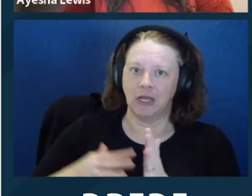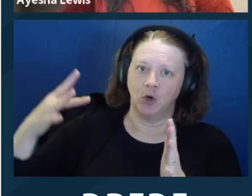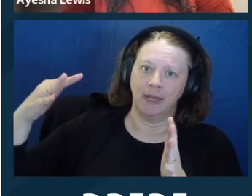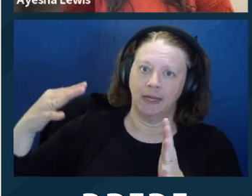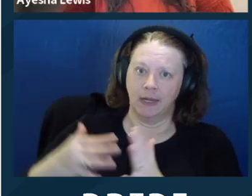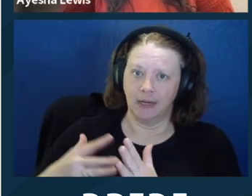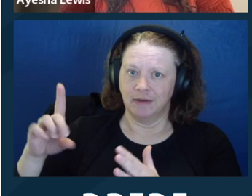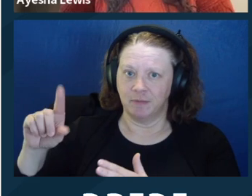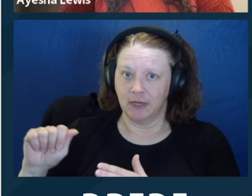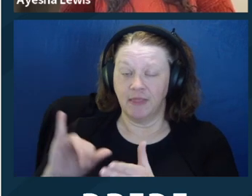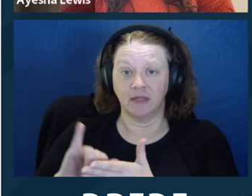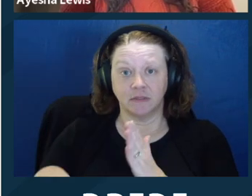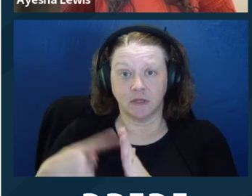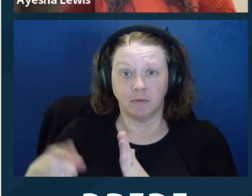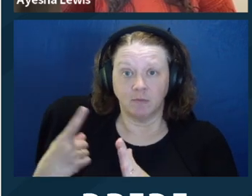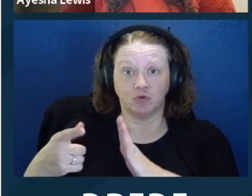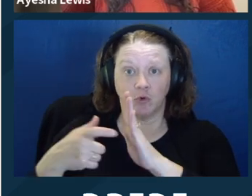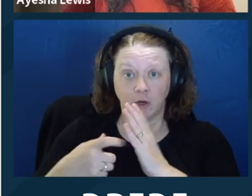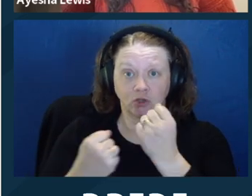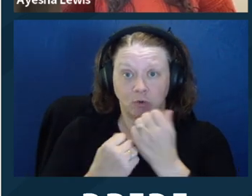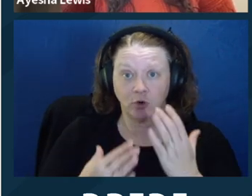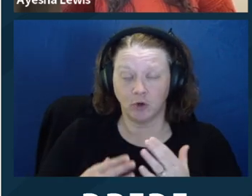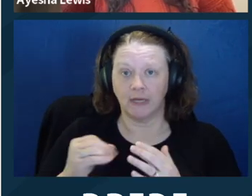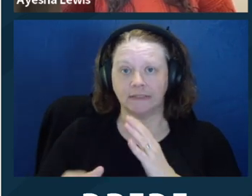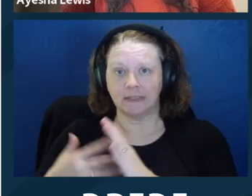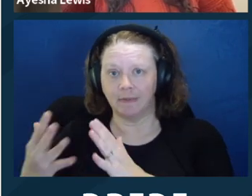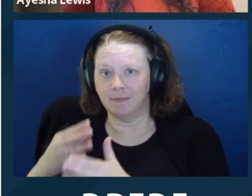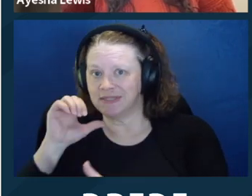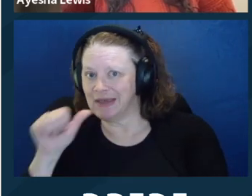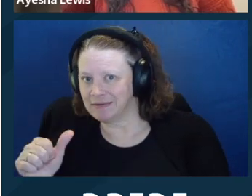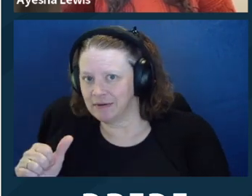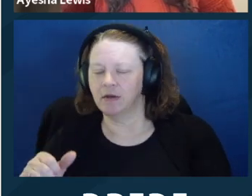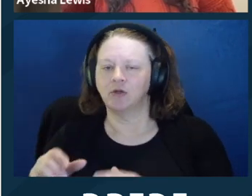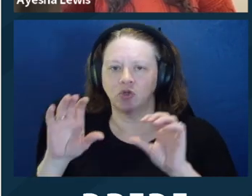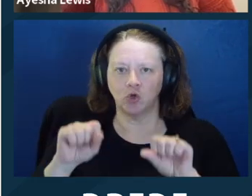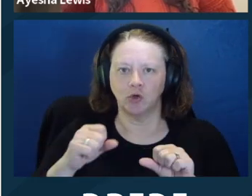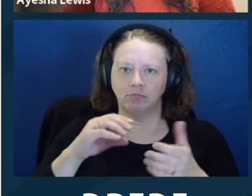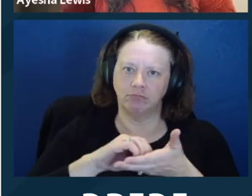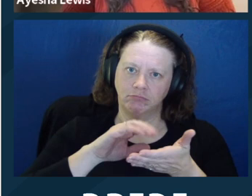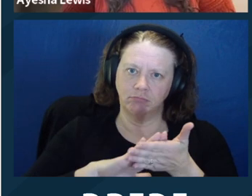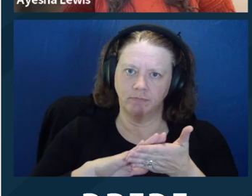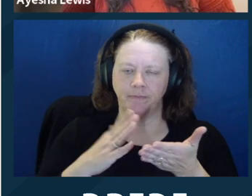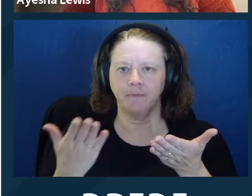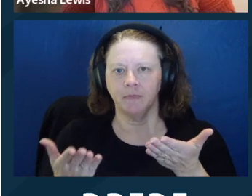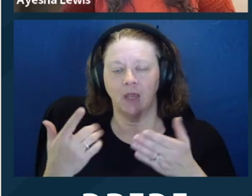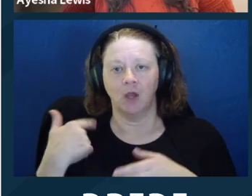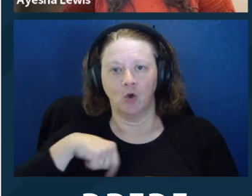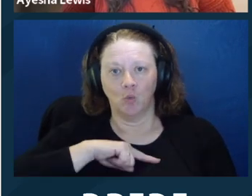that this is, like, an intermittent disability that sometimes requires a supporter and sometimes